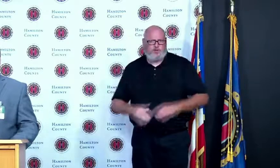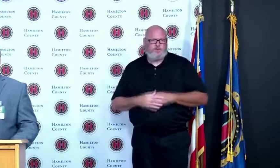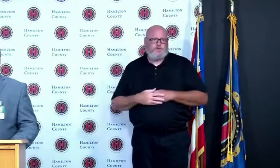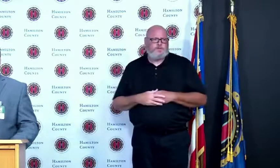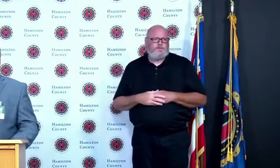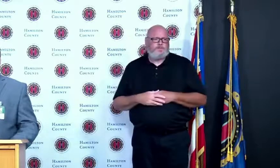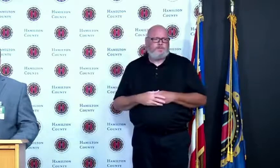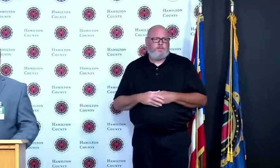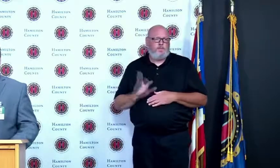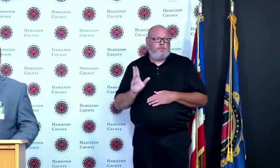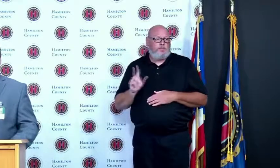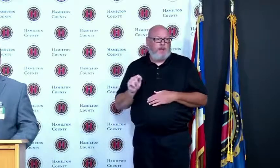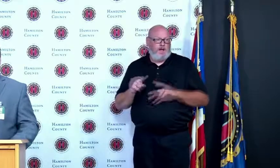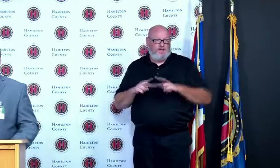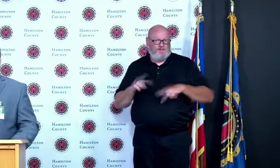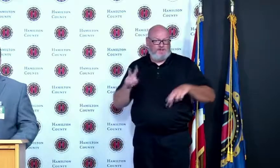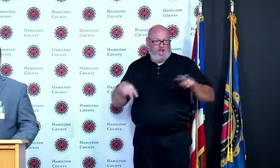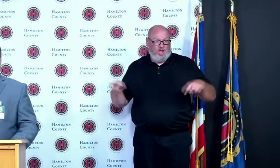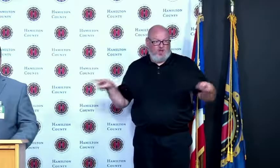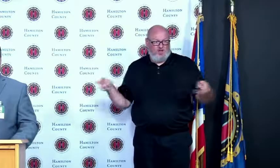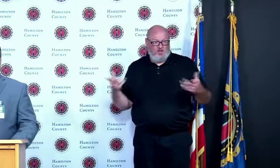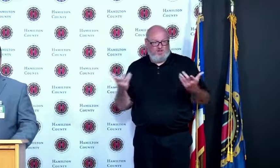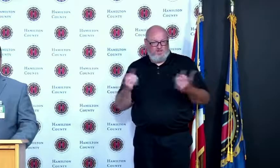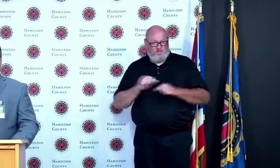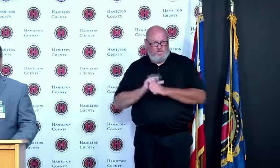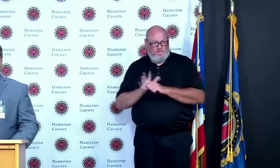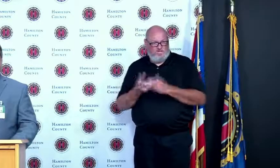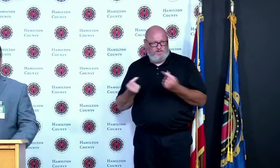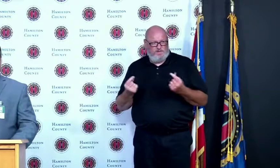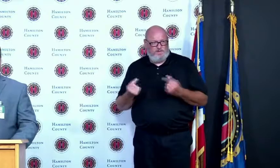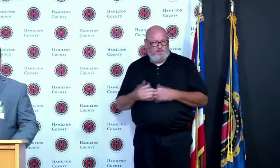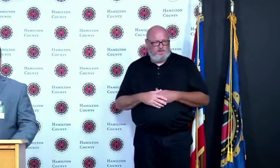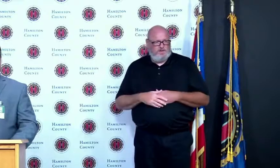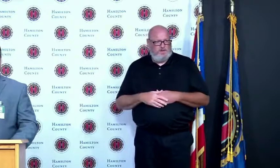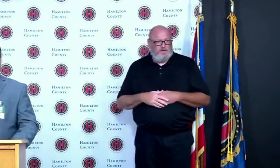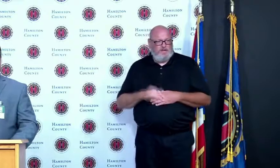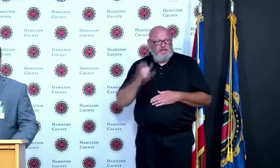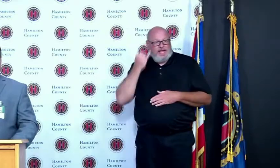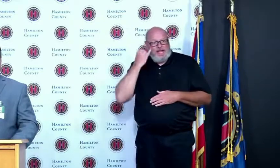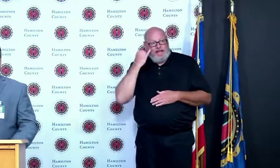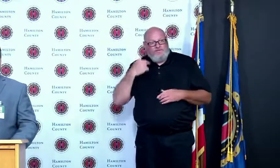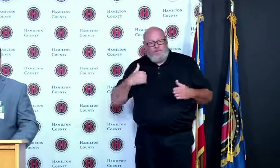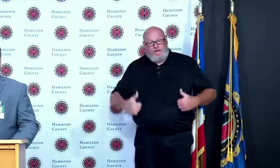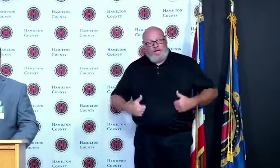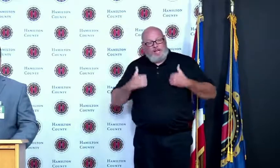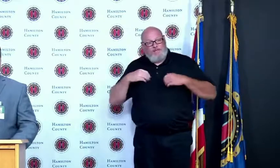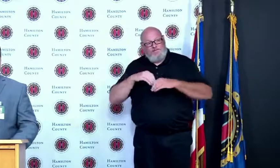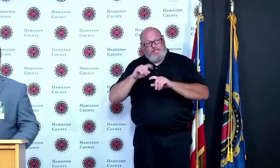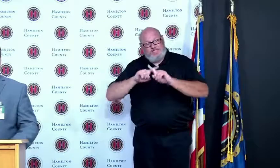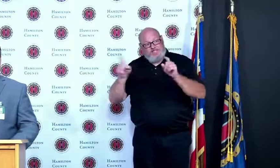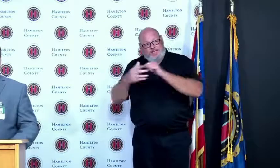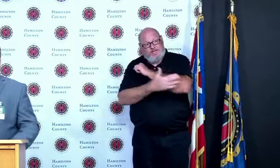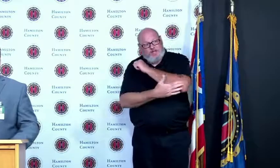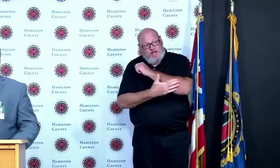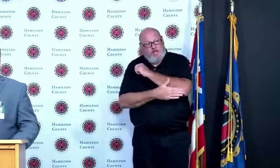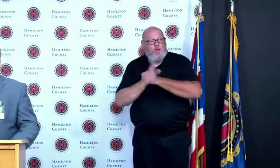counties we see different very different vaccination rates I'm assuming that also happens that we looked at the data by zip code it looks different in different parts of the county